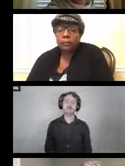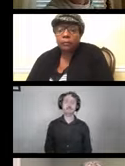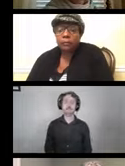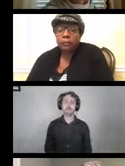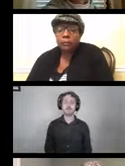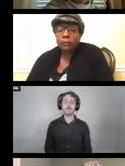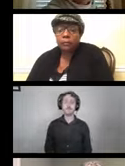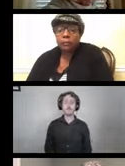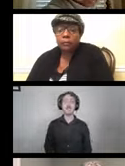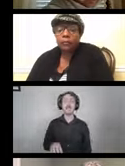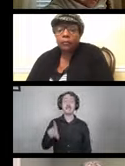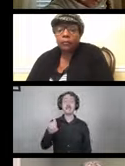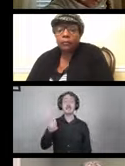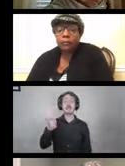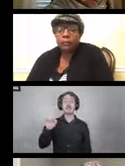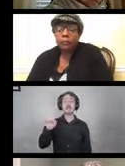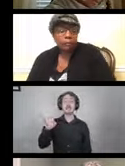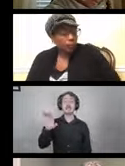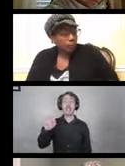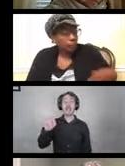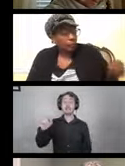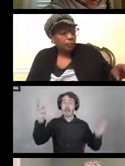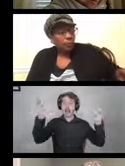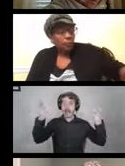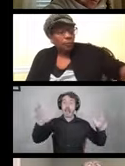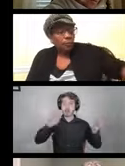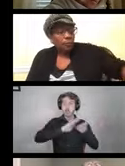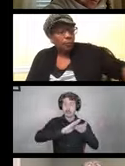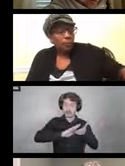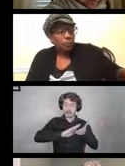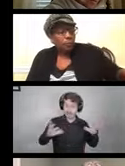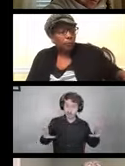Disinfecting after cleaning. After the device has been cleaned and dried,